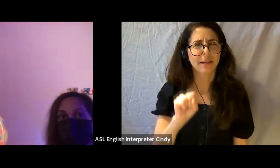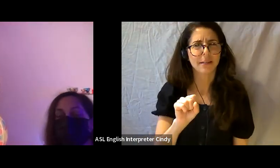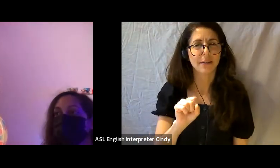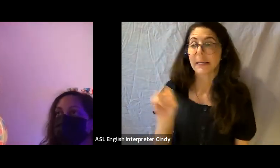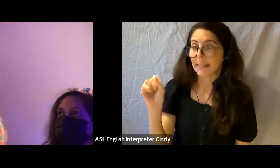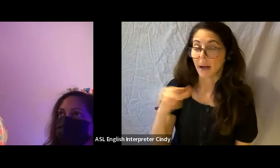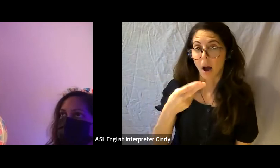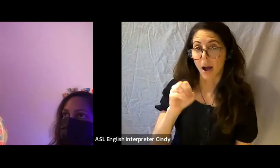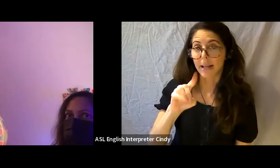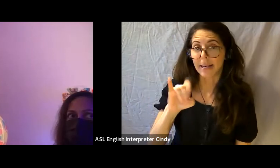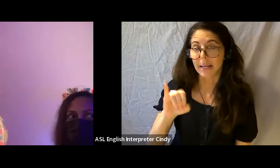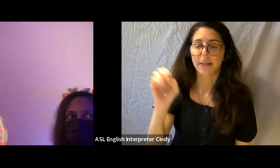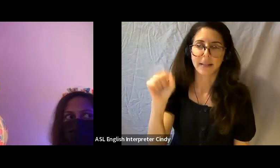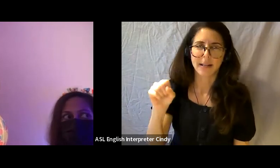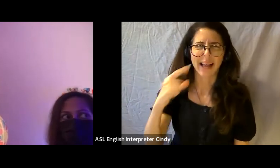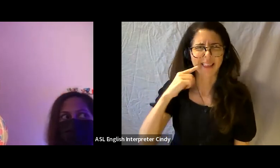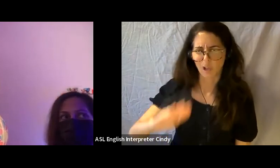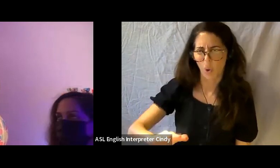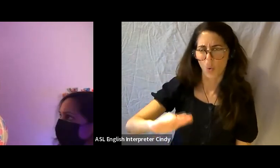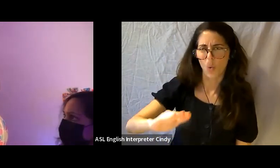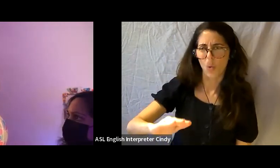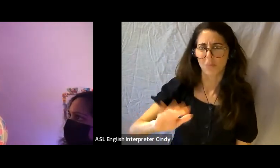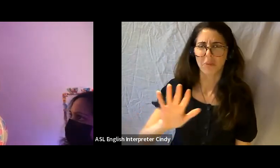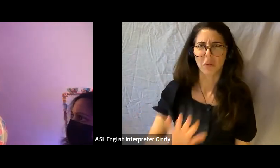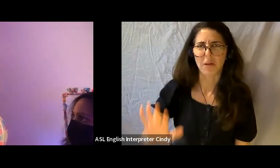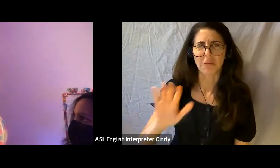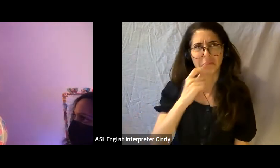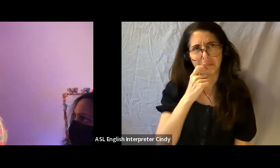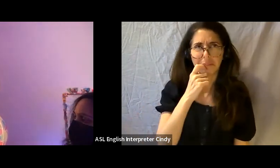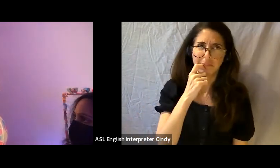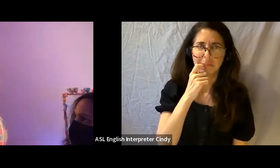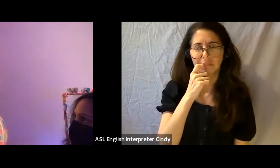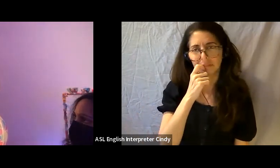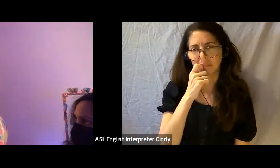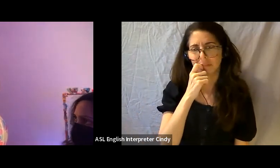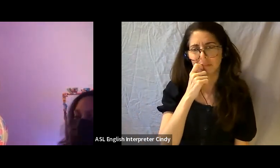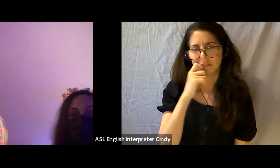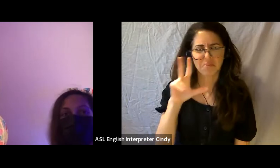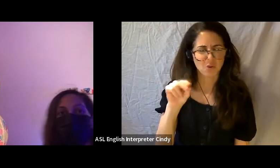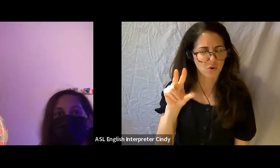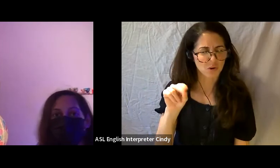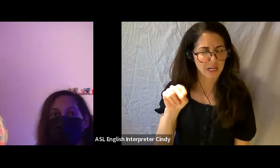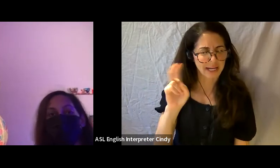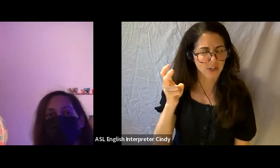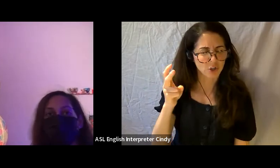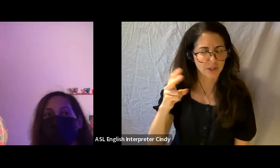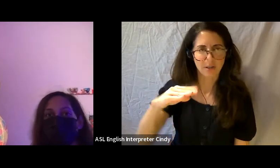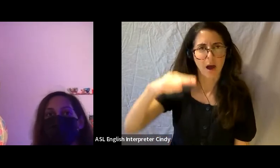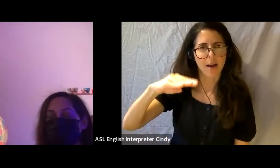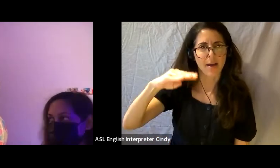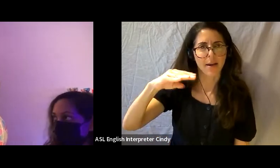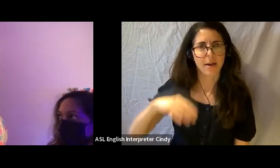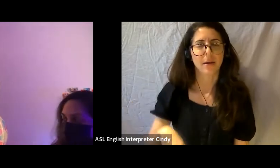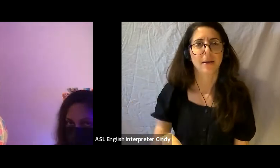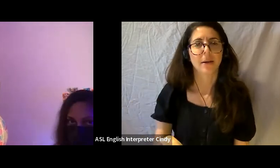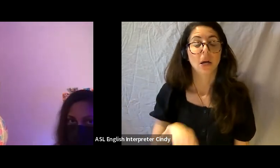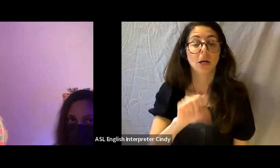i believe they're about 30" high. Sean: we will measure it